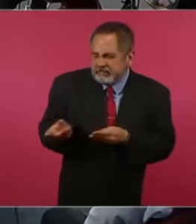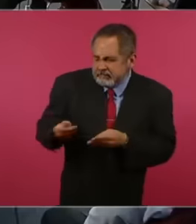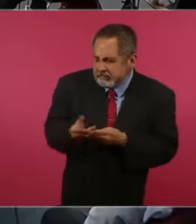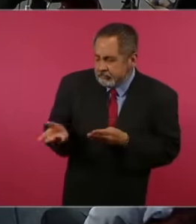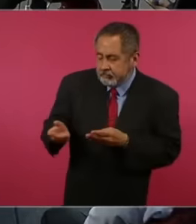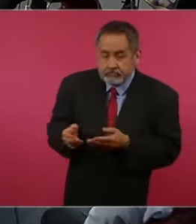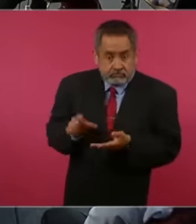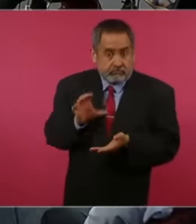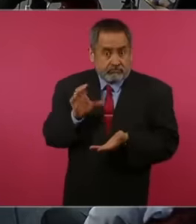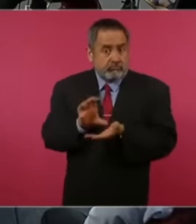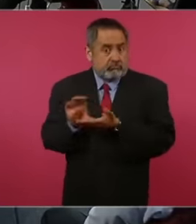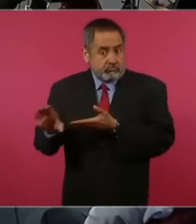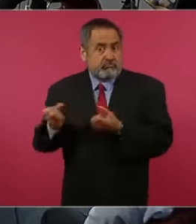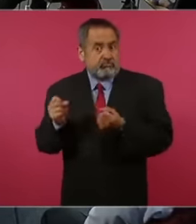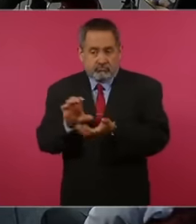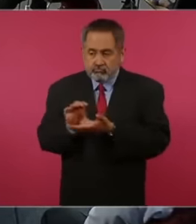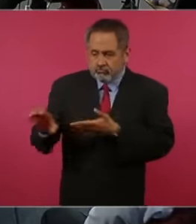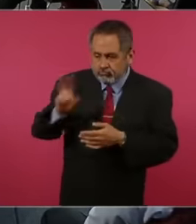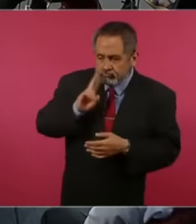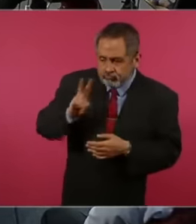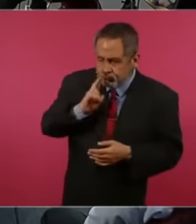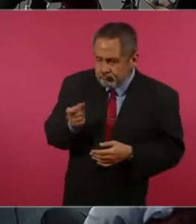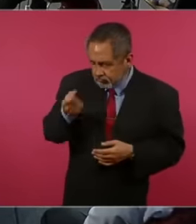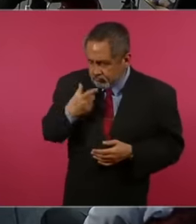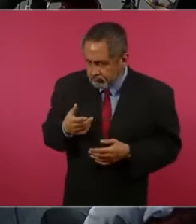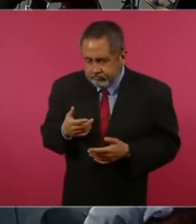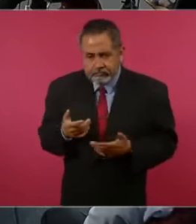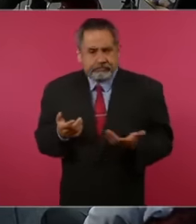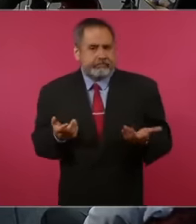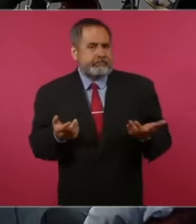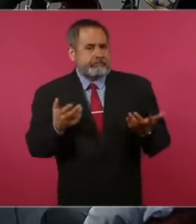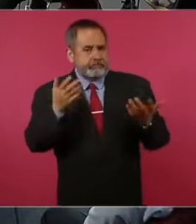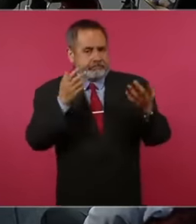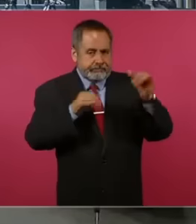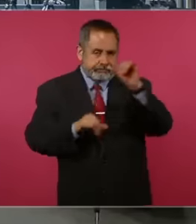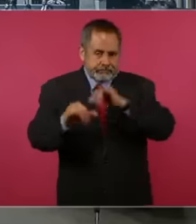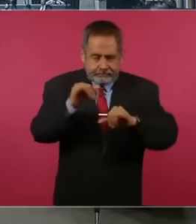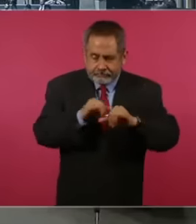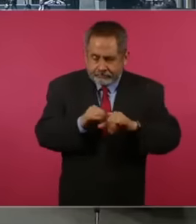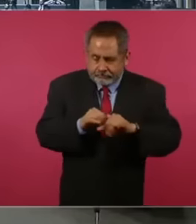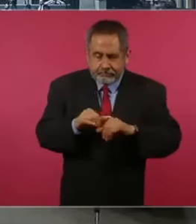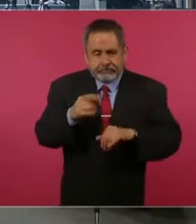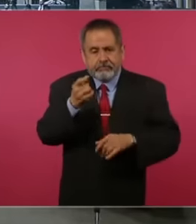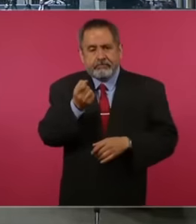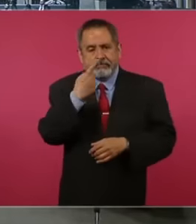they offer They are very strong but they are laboratory studies for schizophrenia